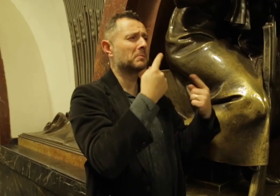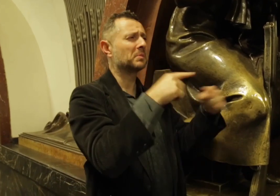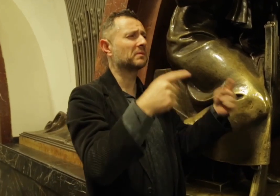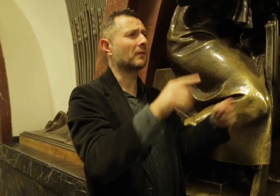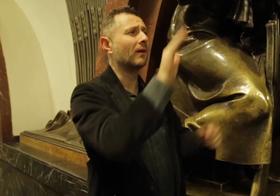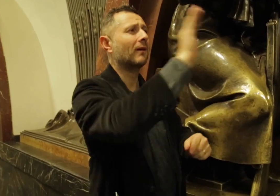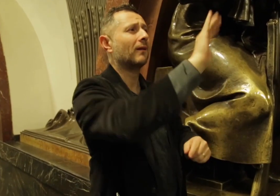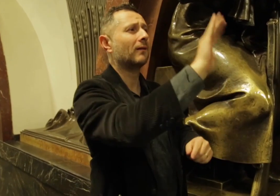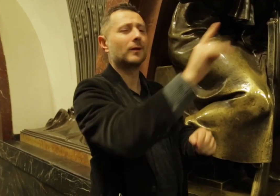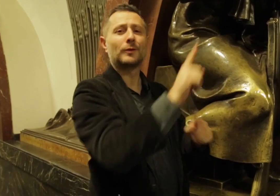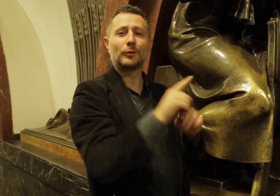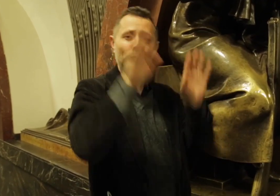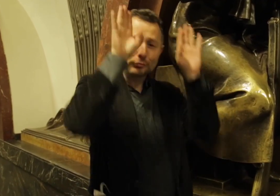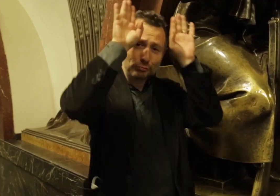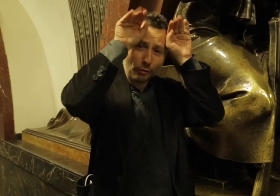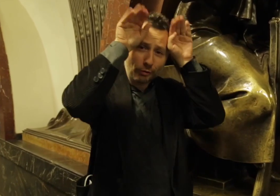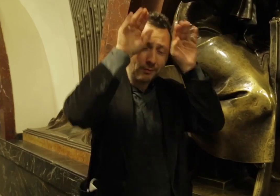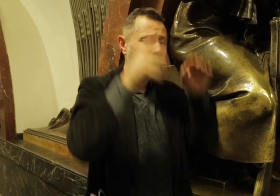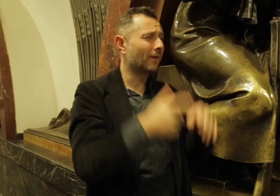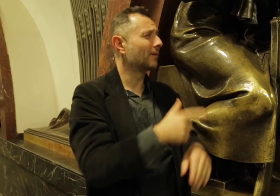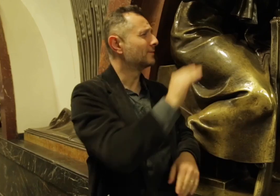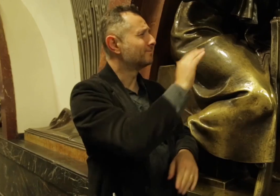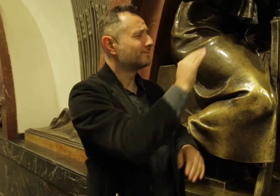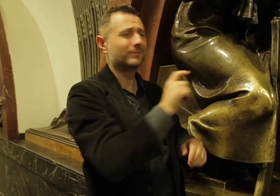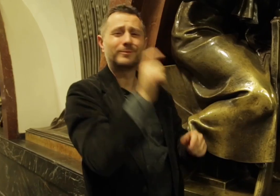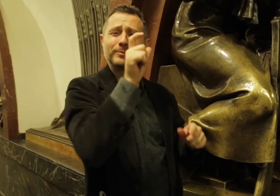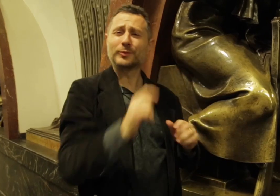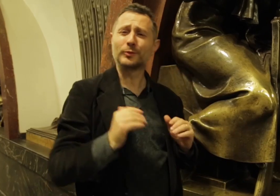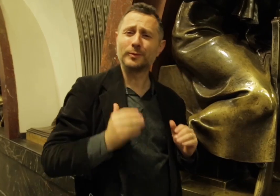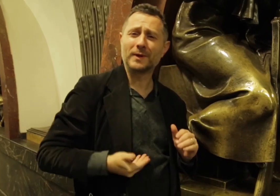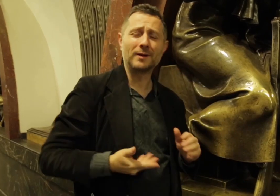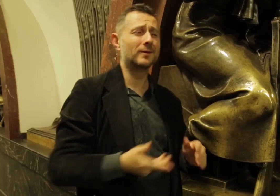rub different statues for good luck and success.